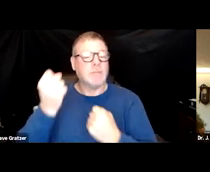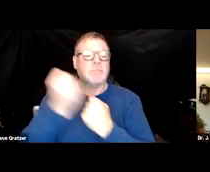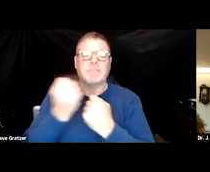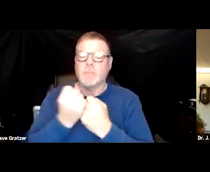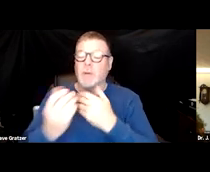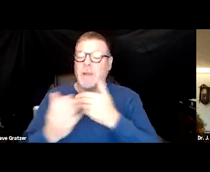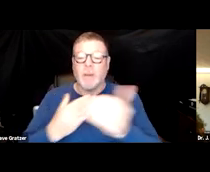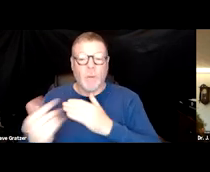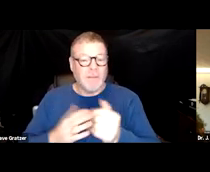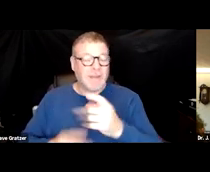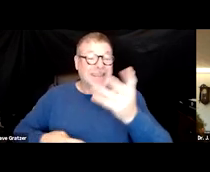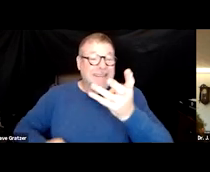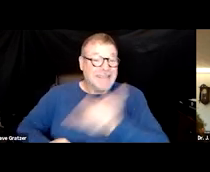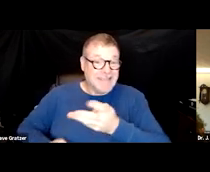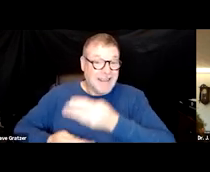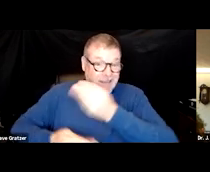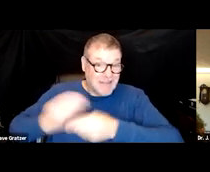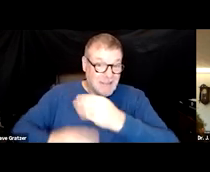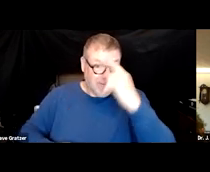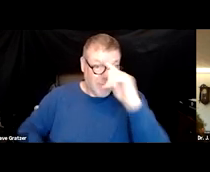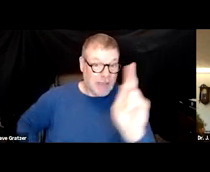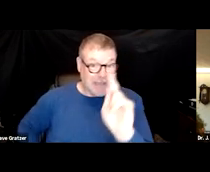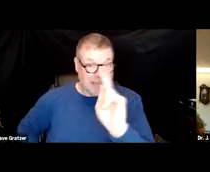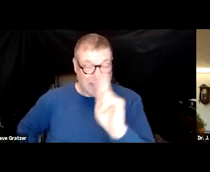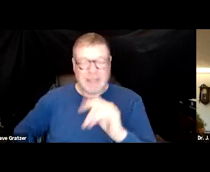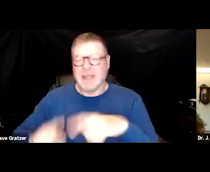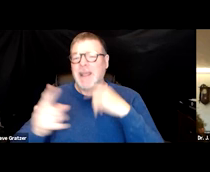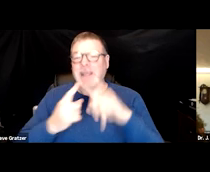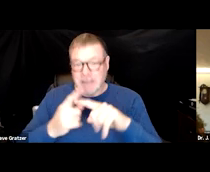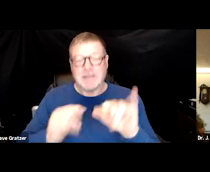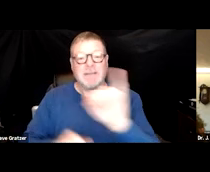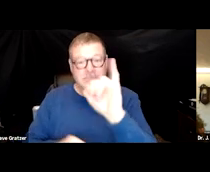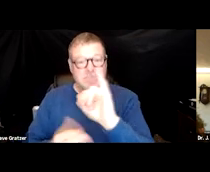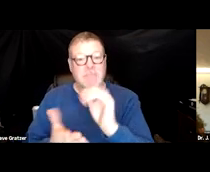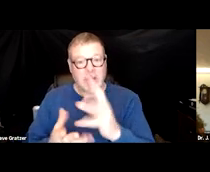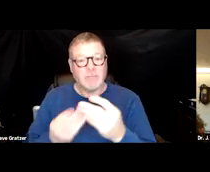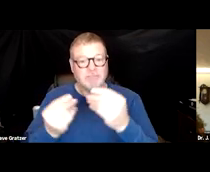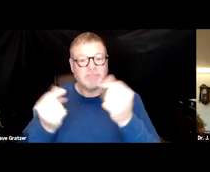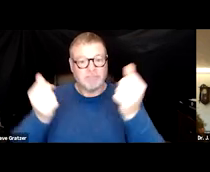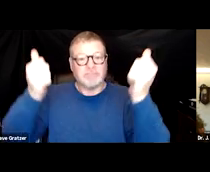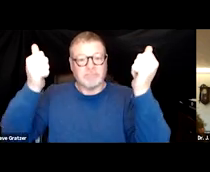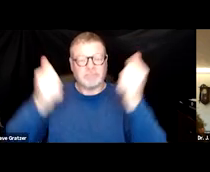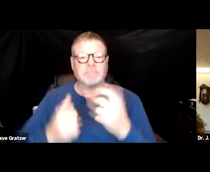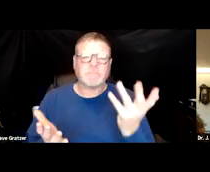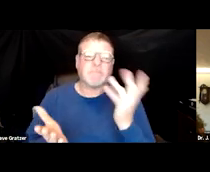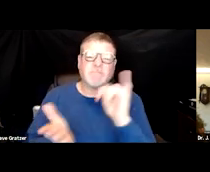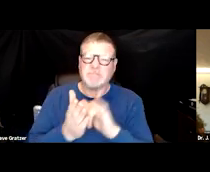including dialysis if needed, until the infection began to clear. So that's kind of how this happens.